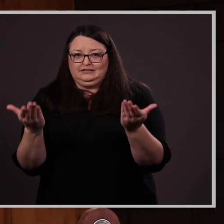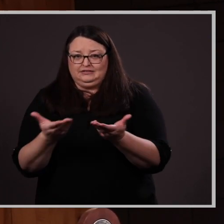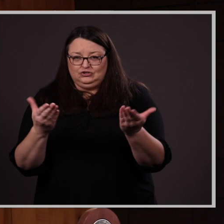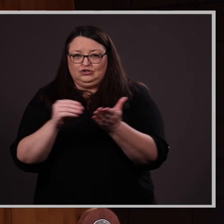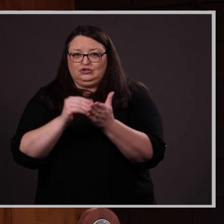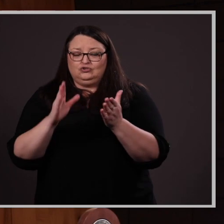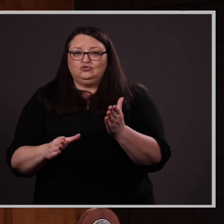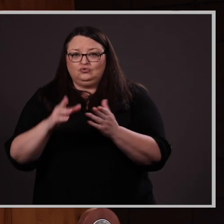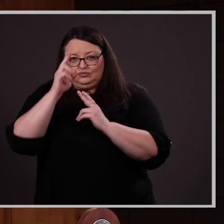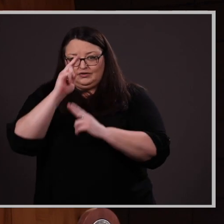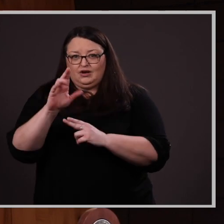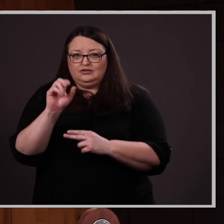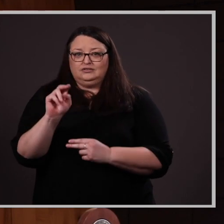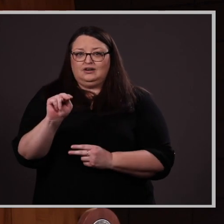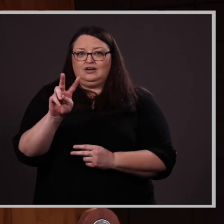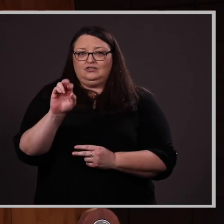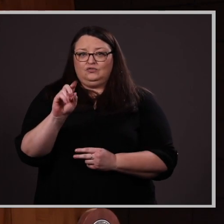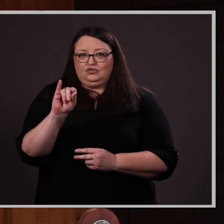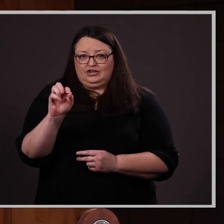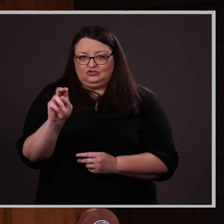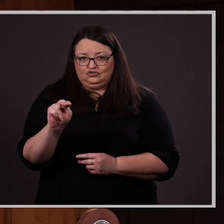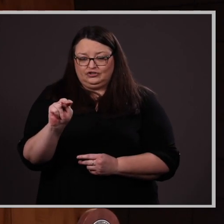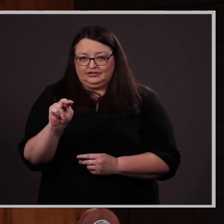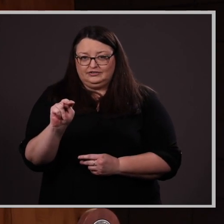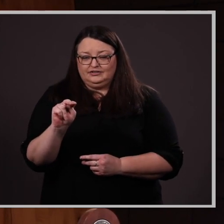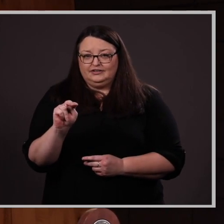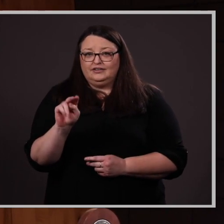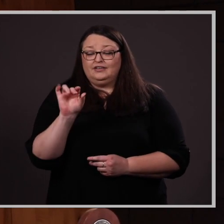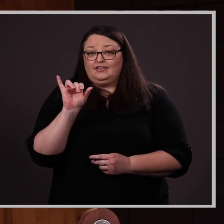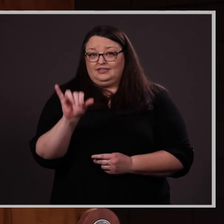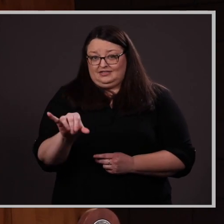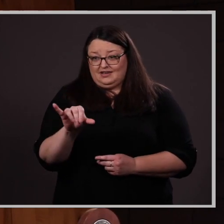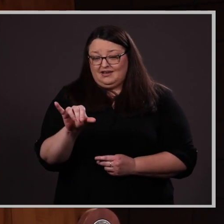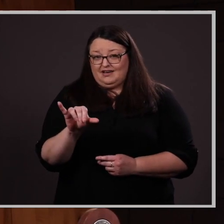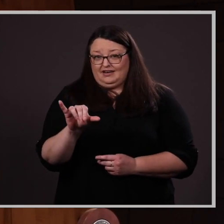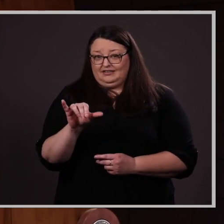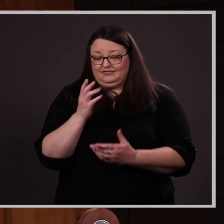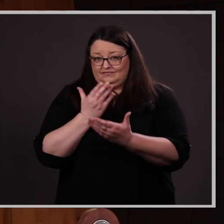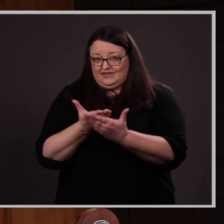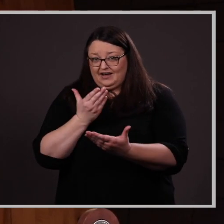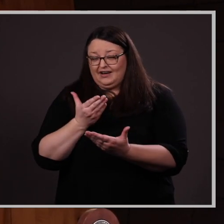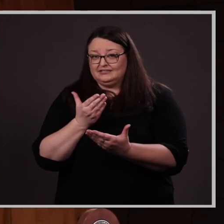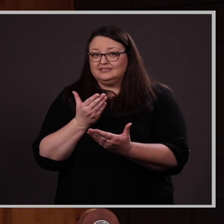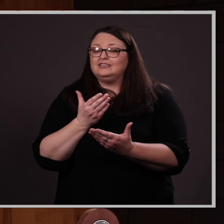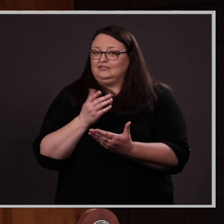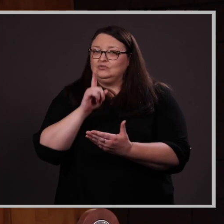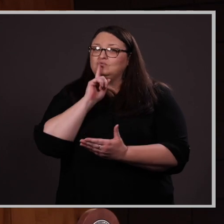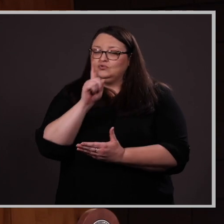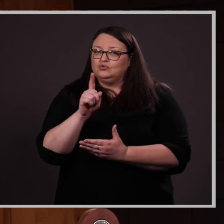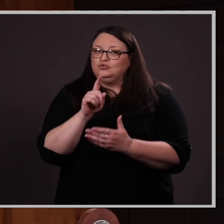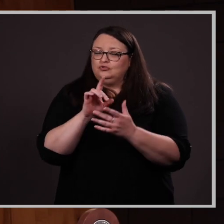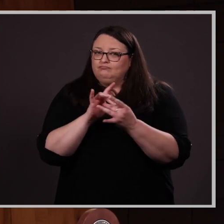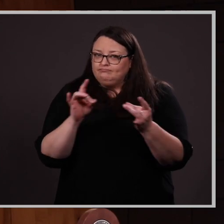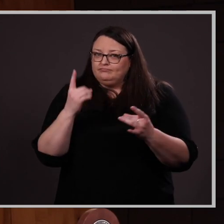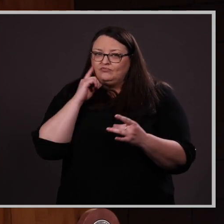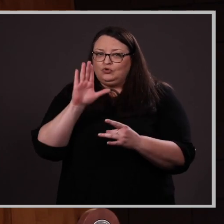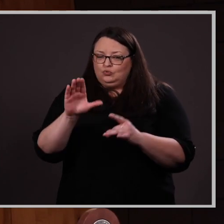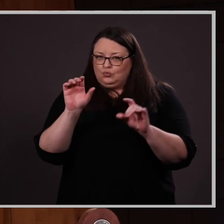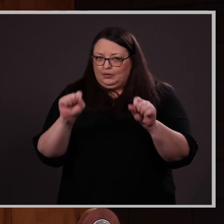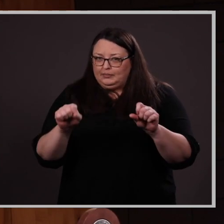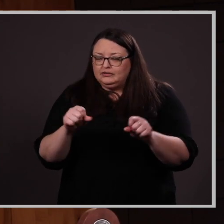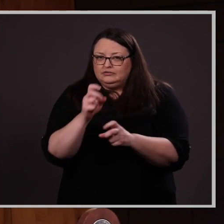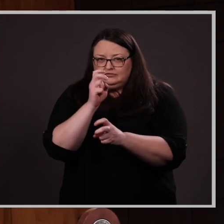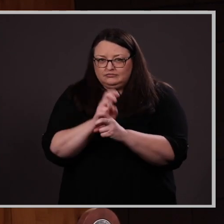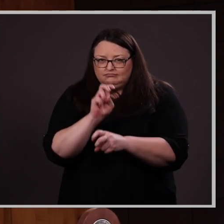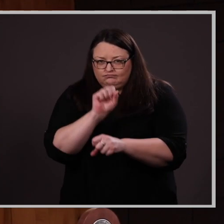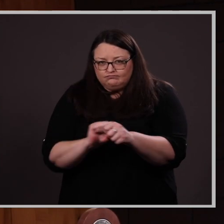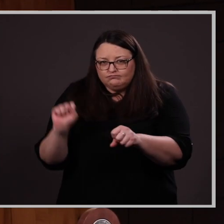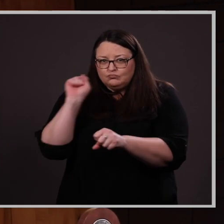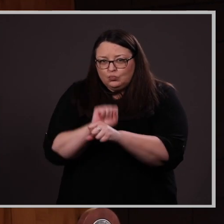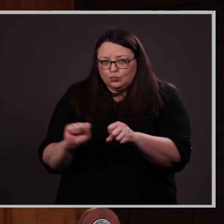Honors Convocation. Take that as a true testament to your abilities, hard work, and commitment